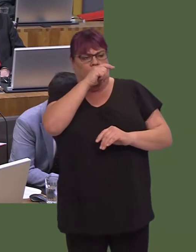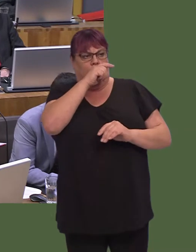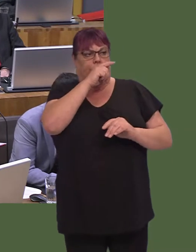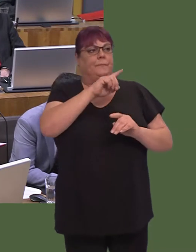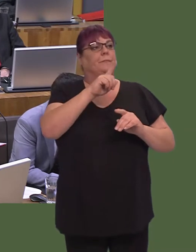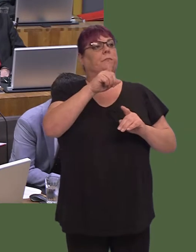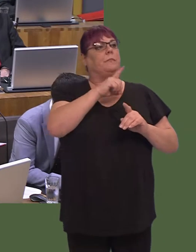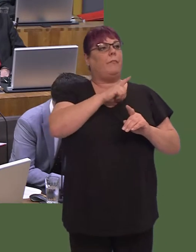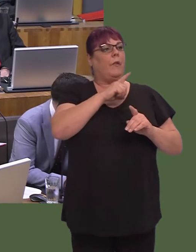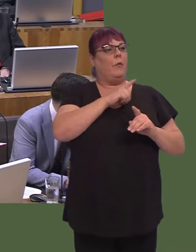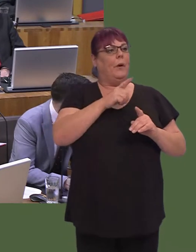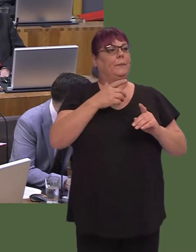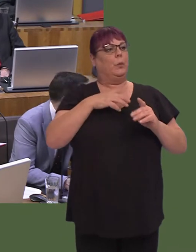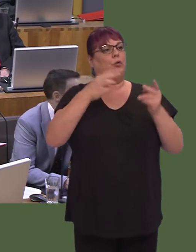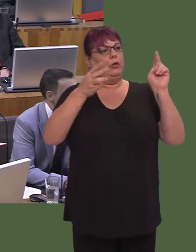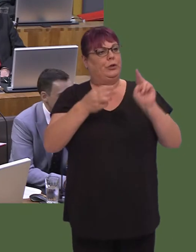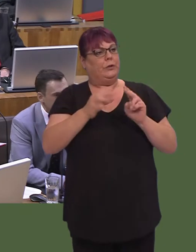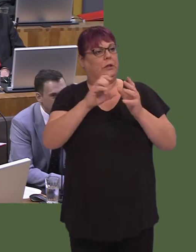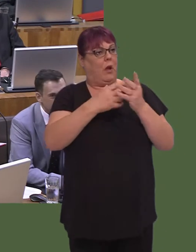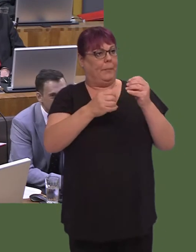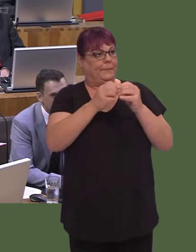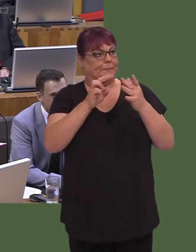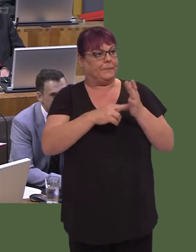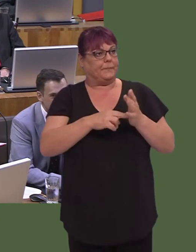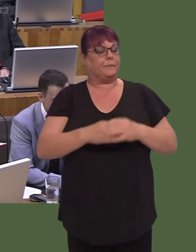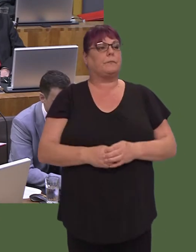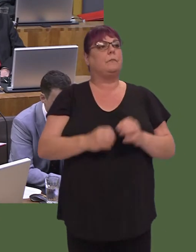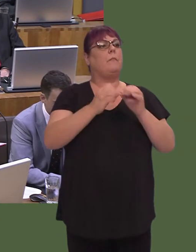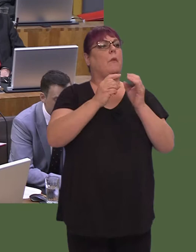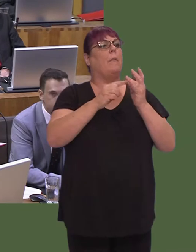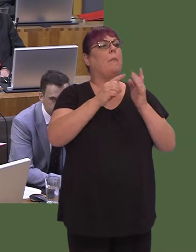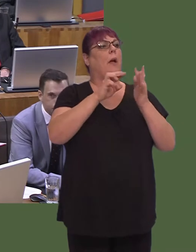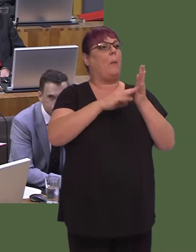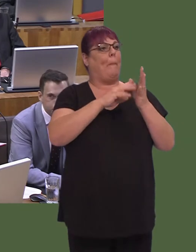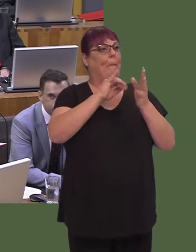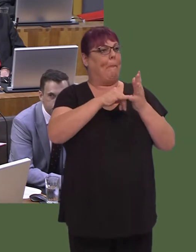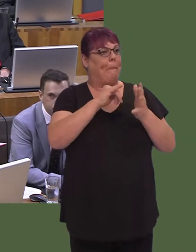Of course, biomass is renewable in the sense that you can replant trees in a way, for example, that isn't possible with coal.